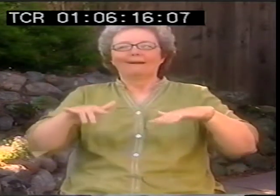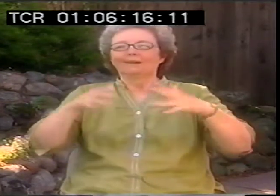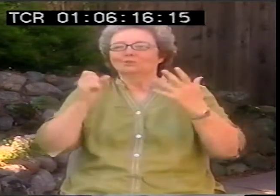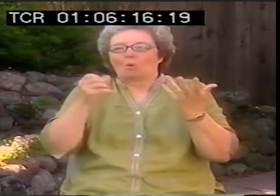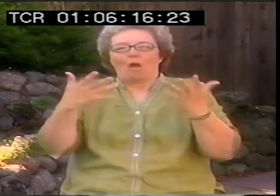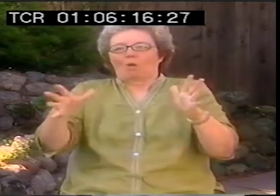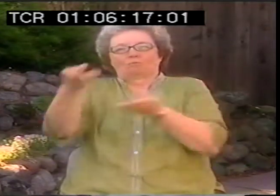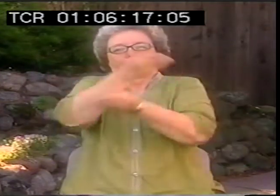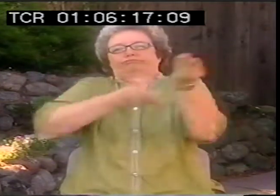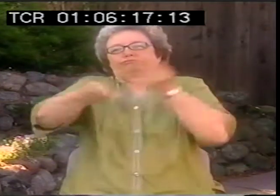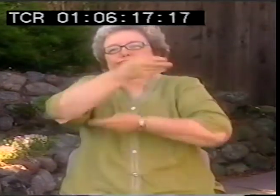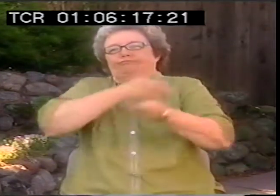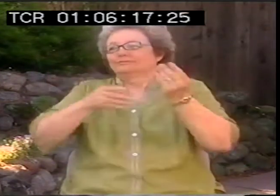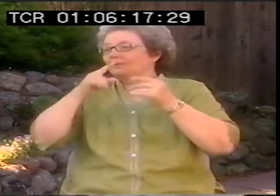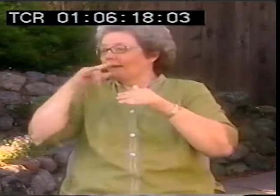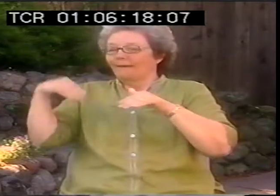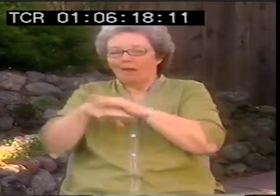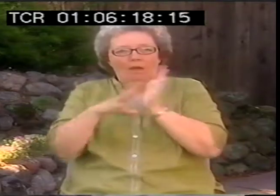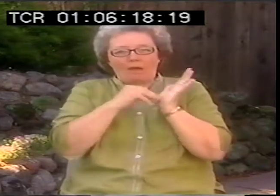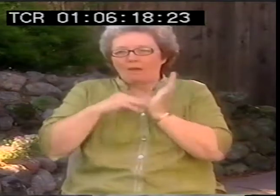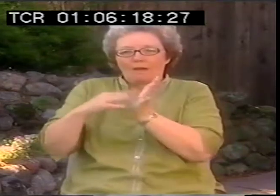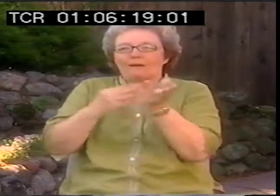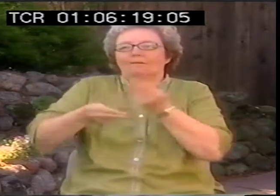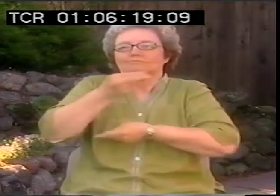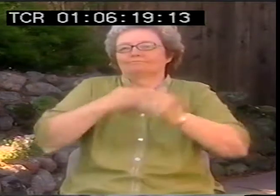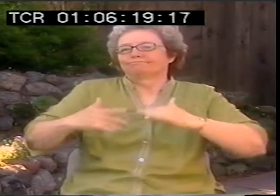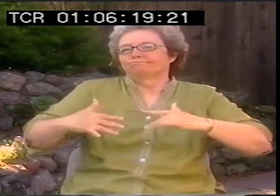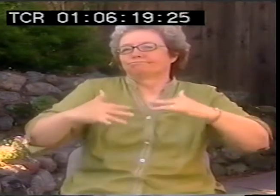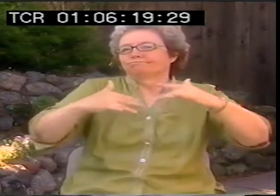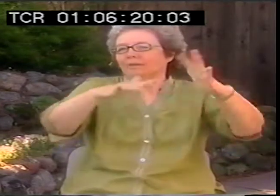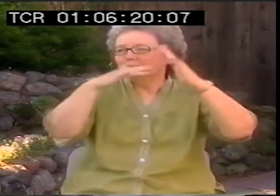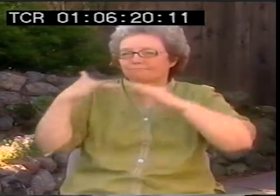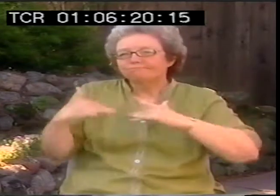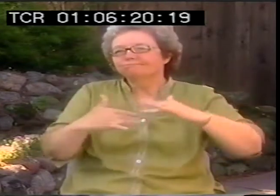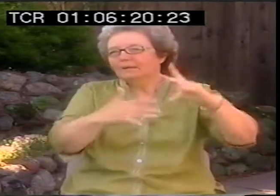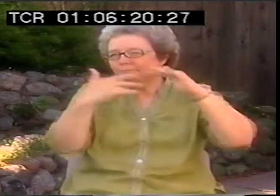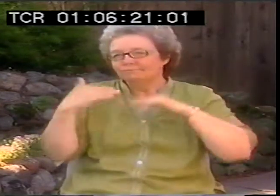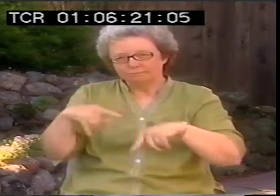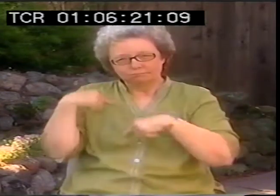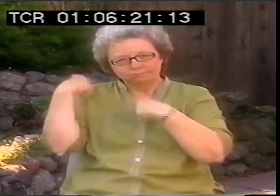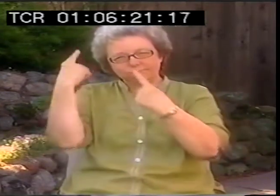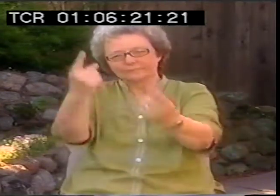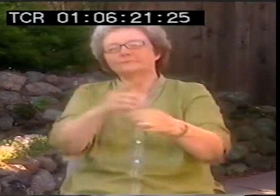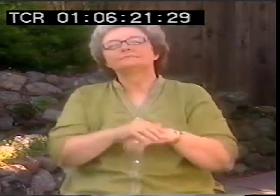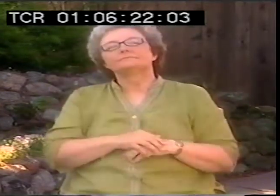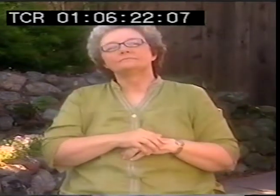they'd be signing. So that was a very rich signing environment and a lot of cross-fertilization of kids just signing with each other